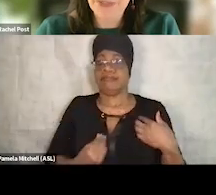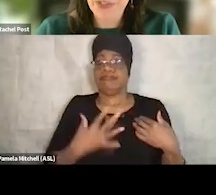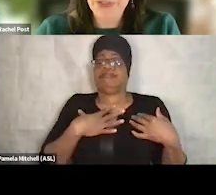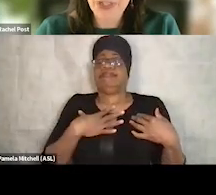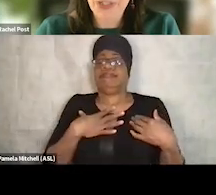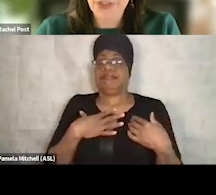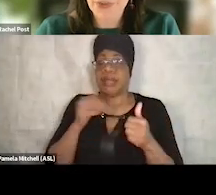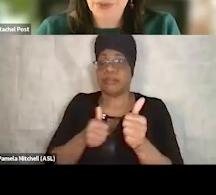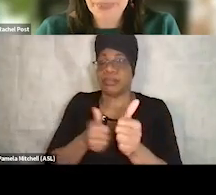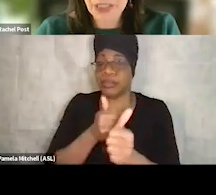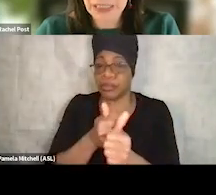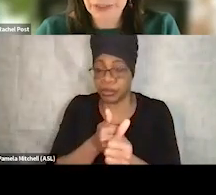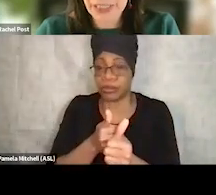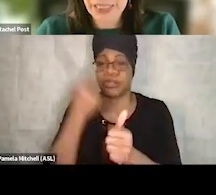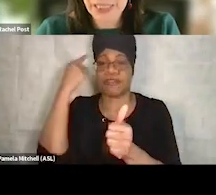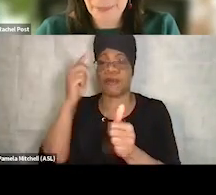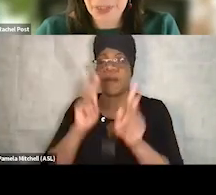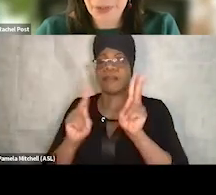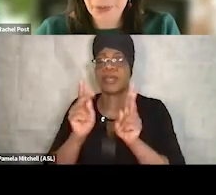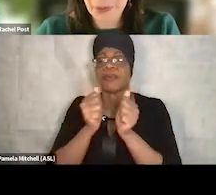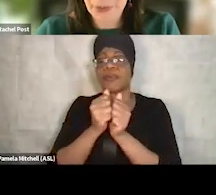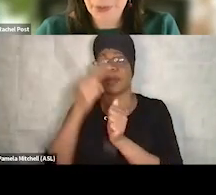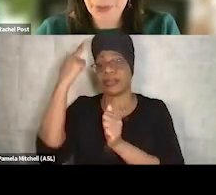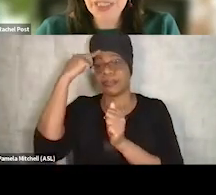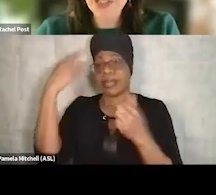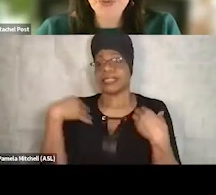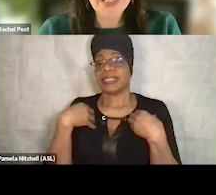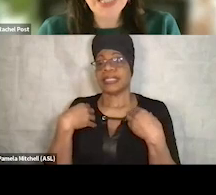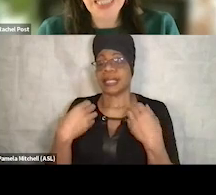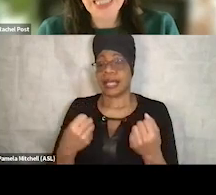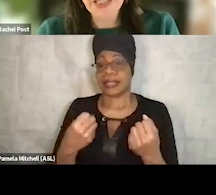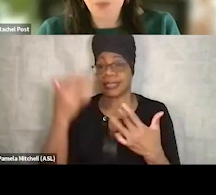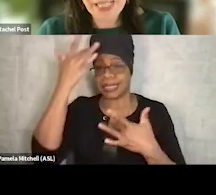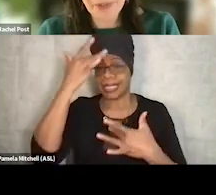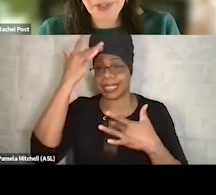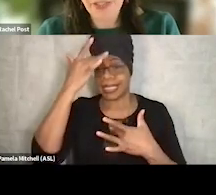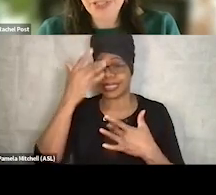of service to those with mental illness and substance use disorders. In 2019, the White House Office